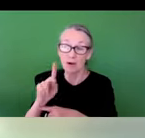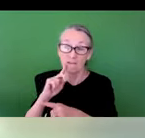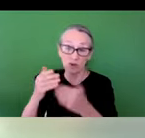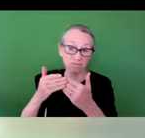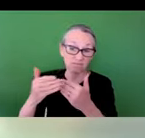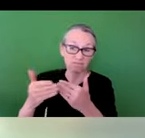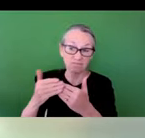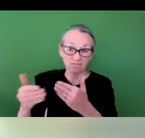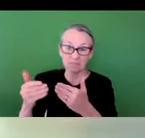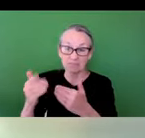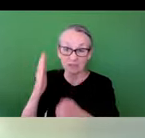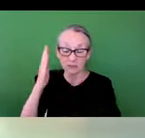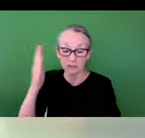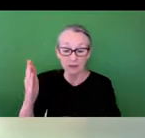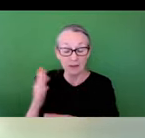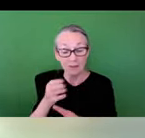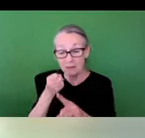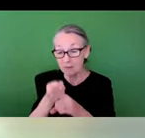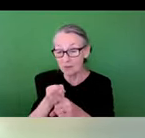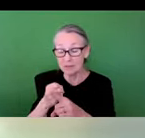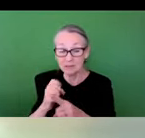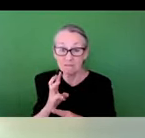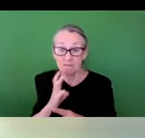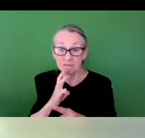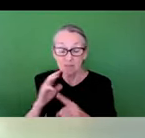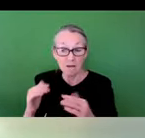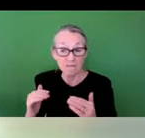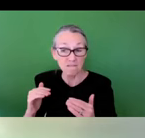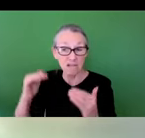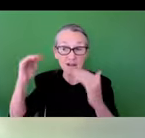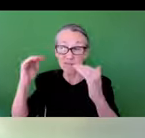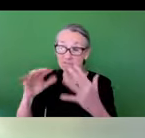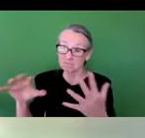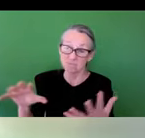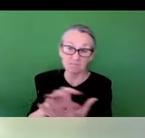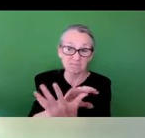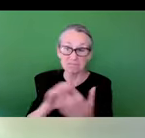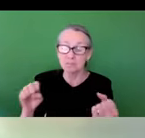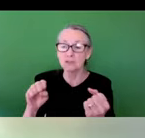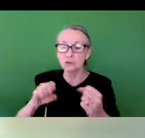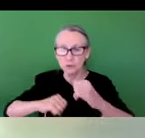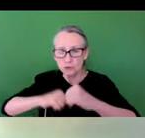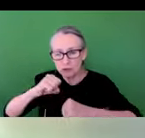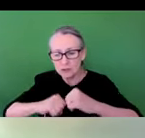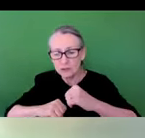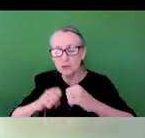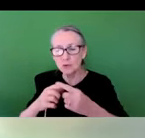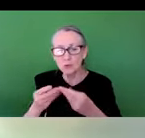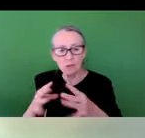The impacts of major flood Events range from this sort of catastrophic damage to infrastructure, to the loss of homes and livelihoods.